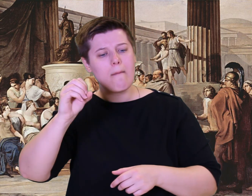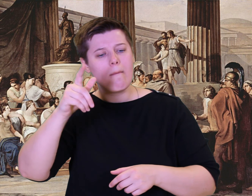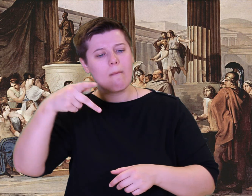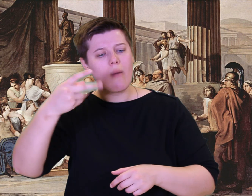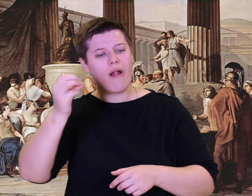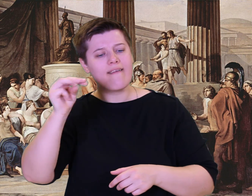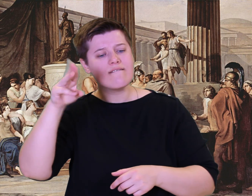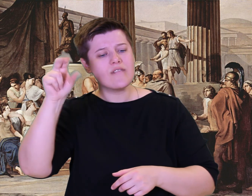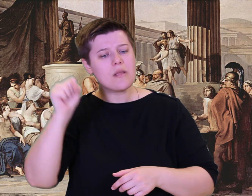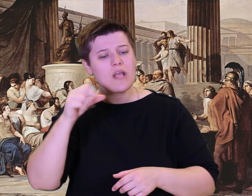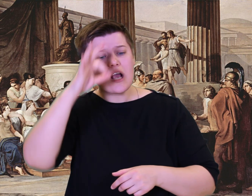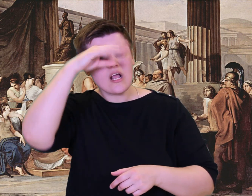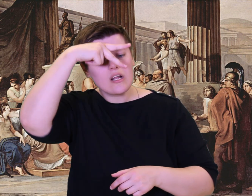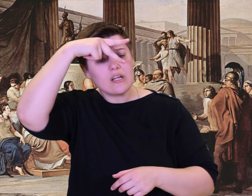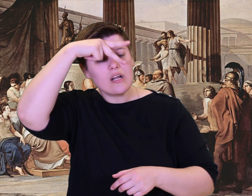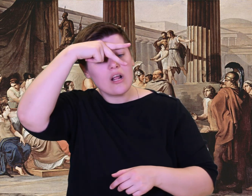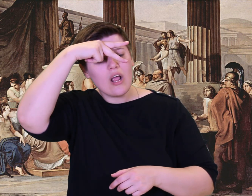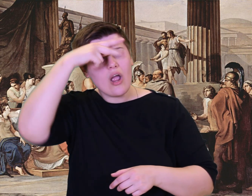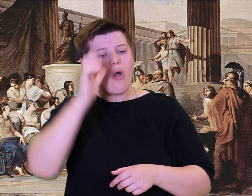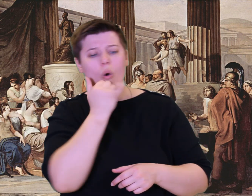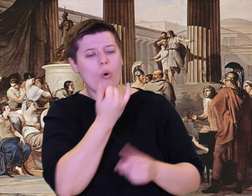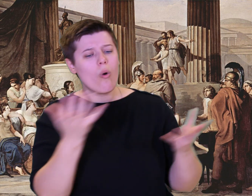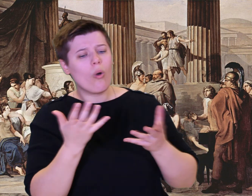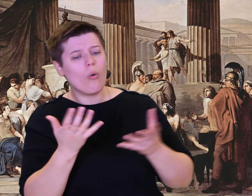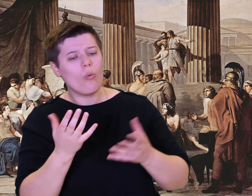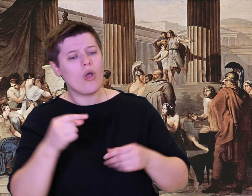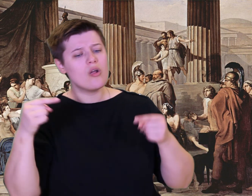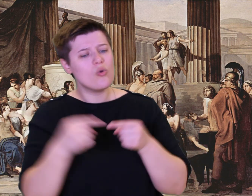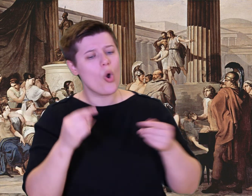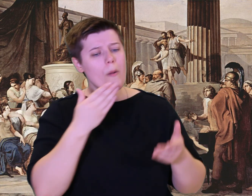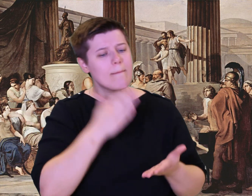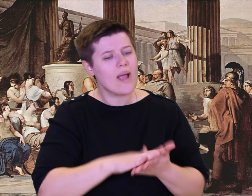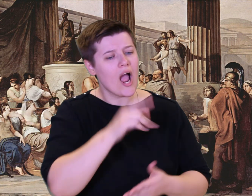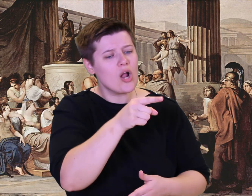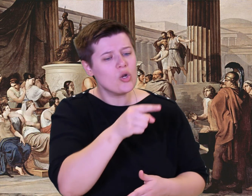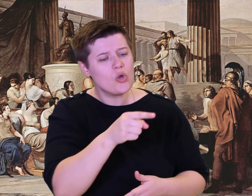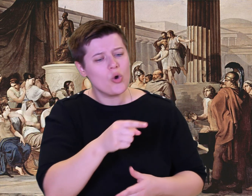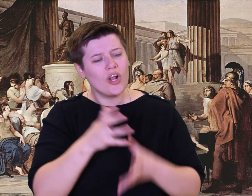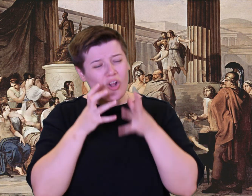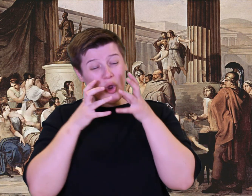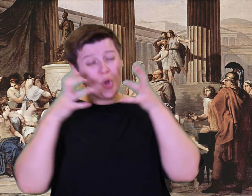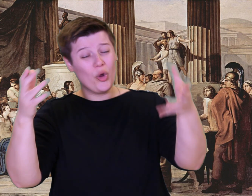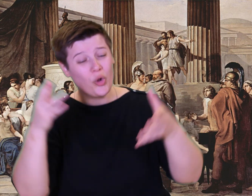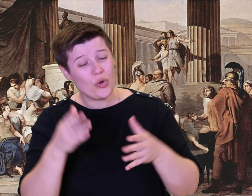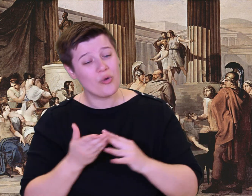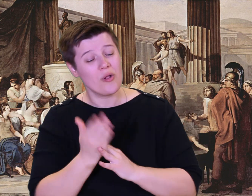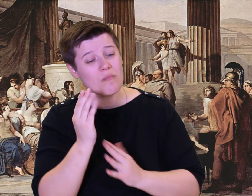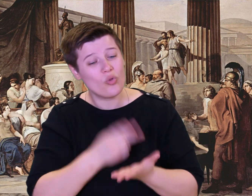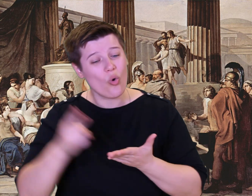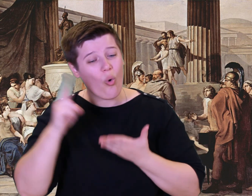cliffs around. They heard and came from every side, and stood near to the cave